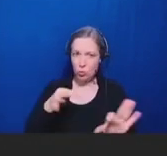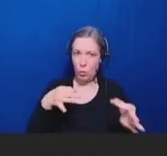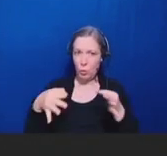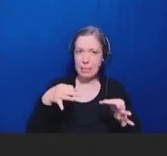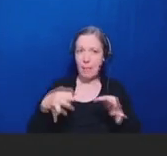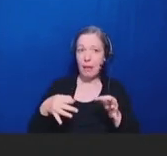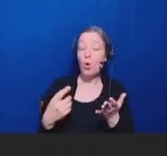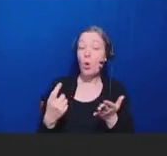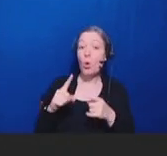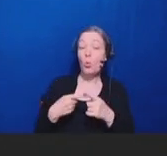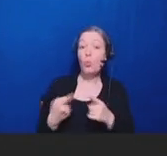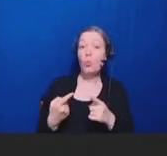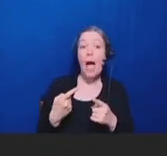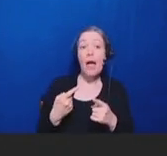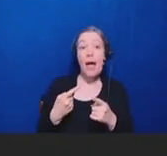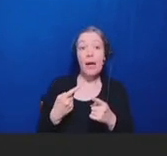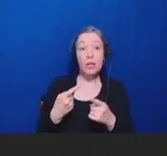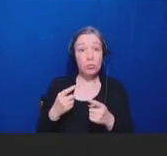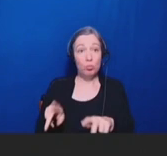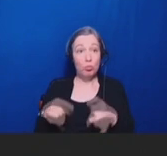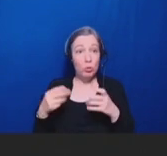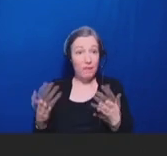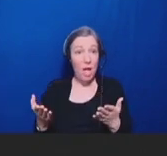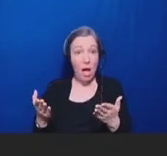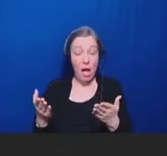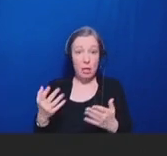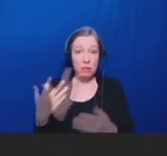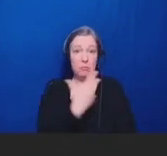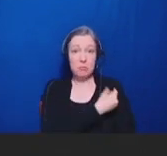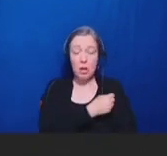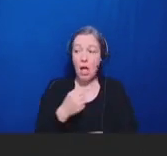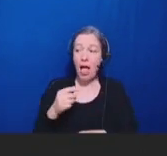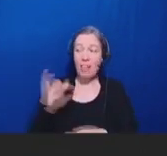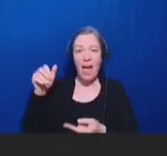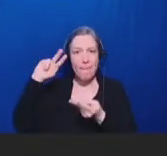can successfully correct the misconception. But it actually impacts the, you know, negatively